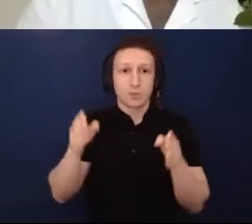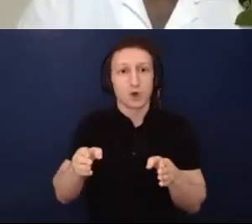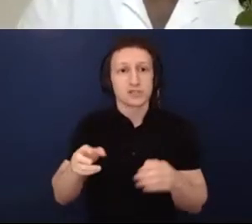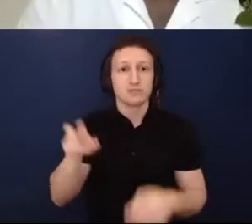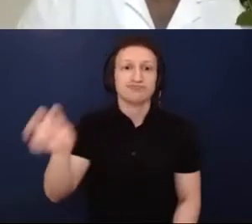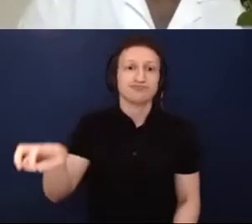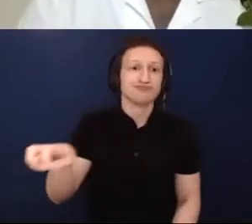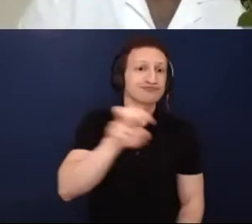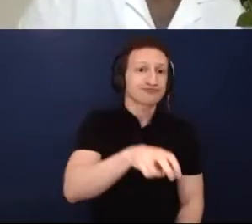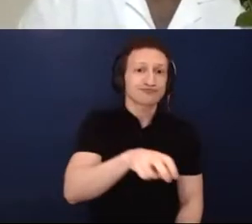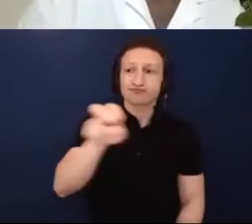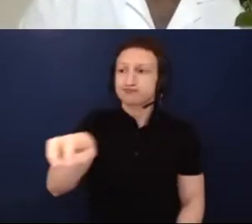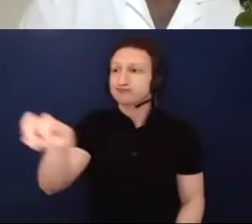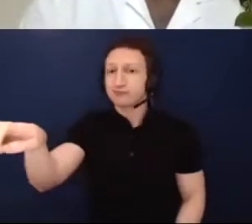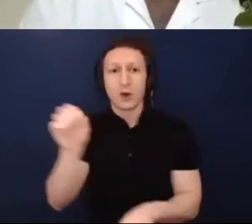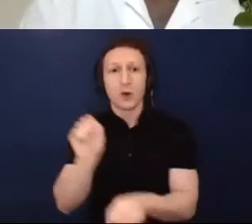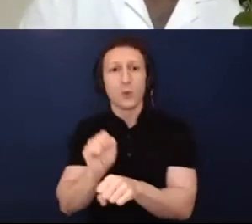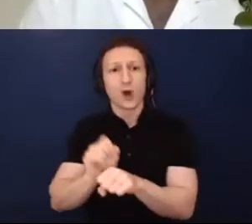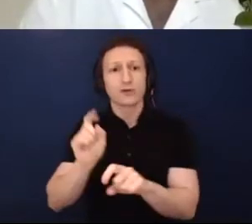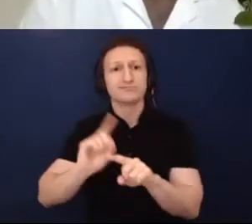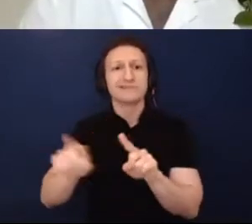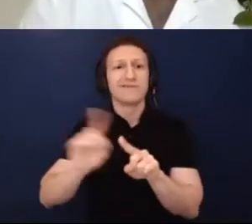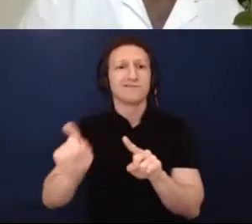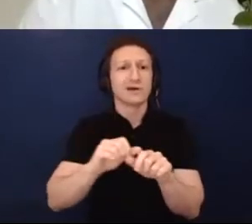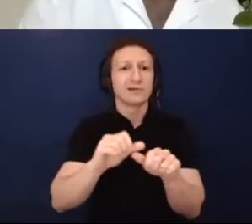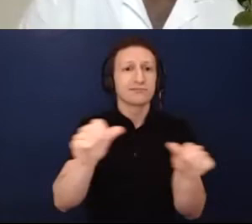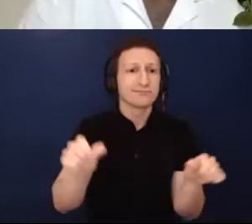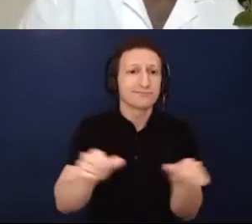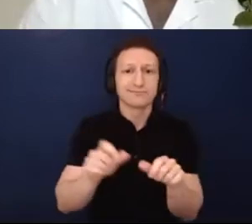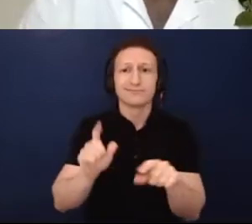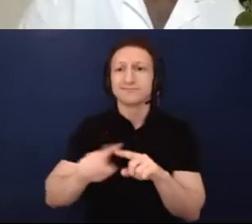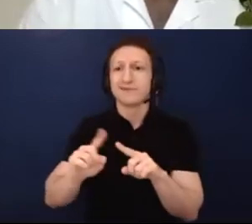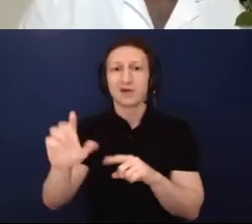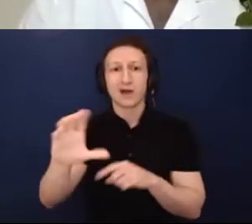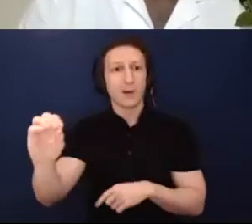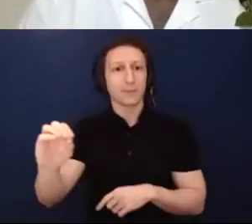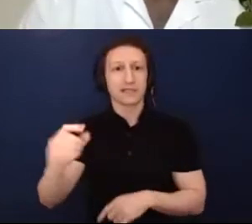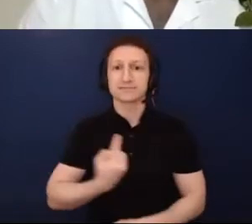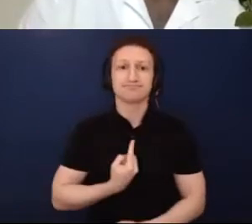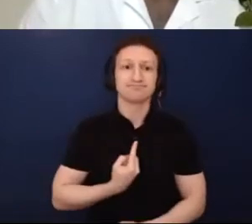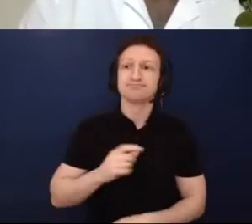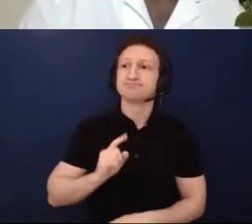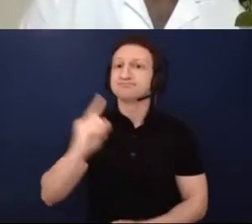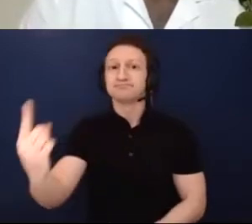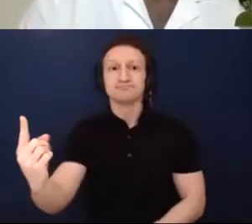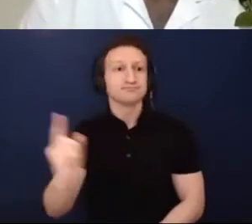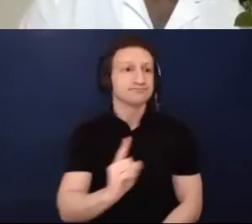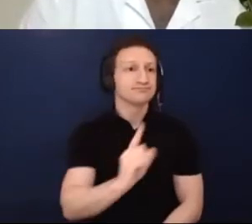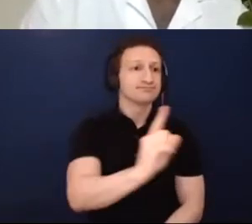institutions as my own person, what I've seen is a lack of